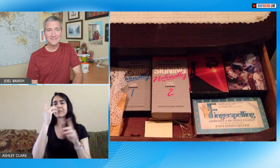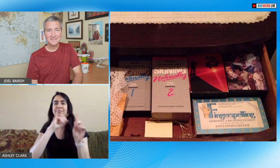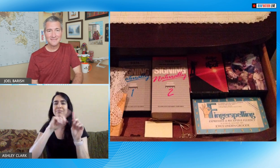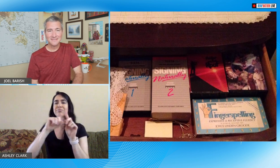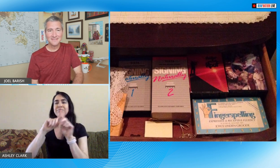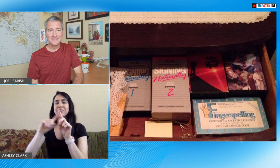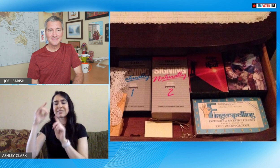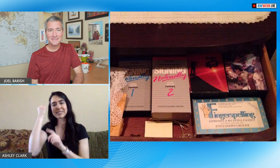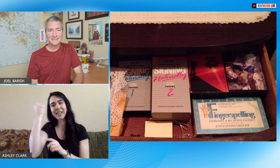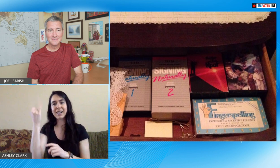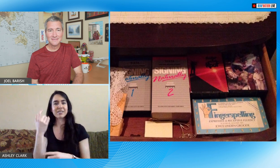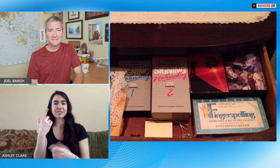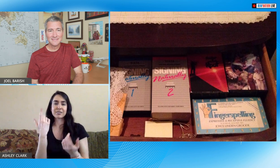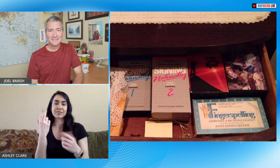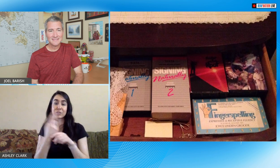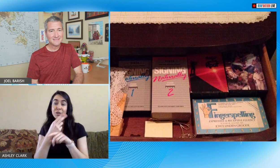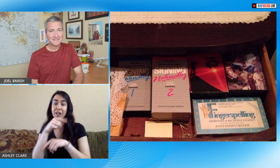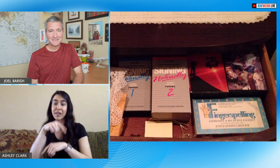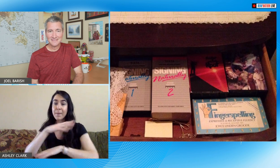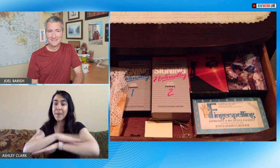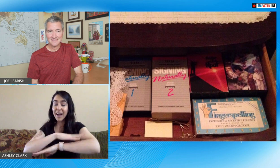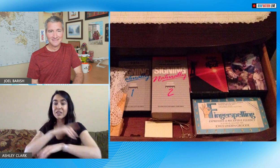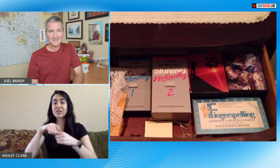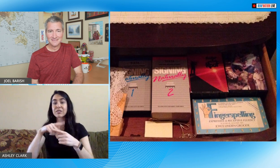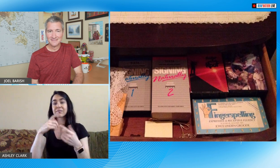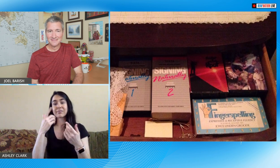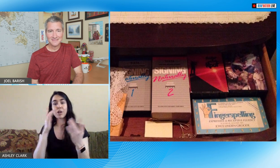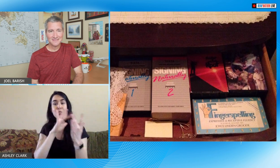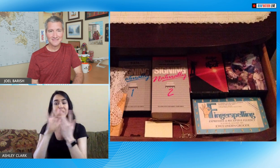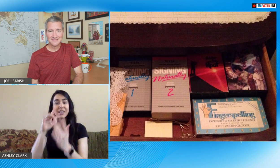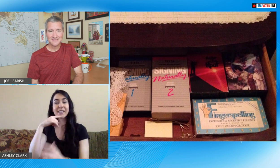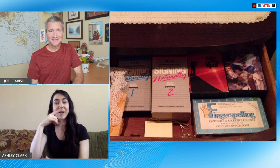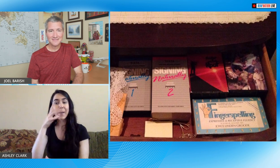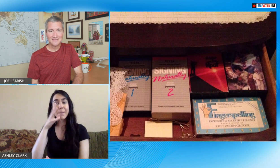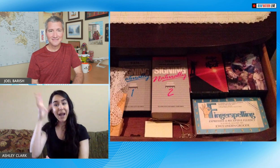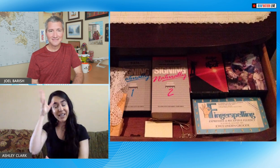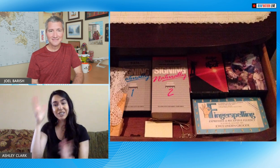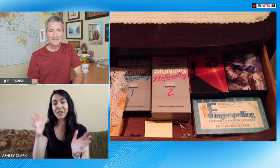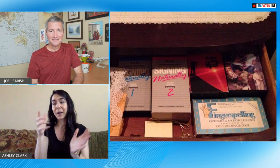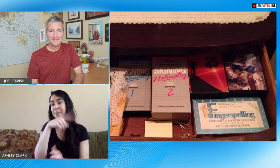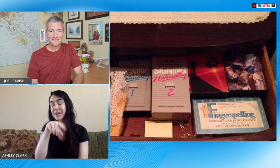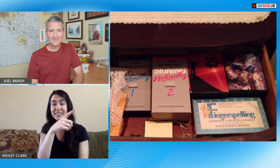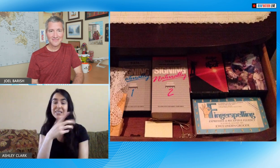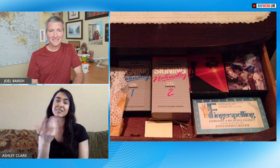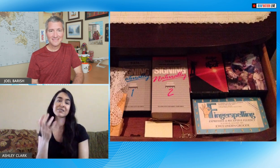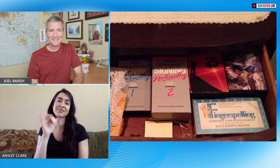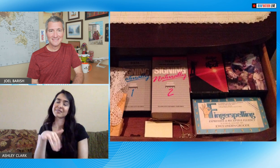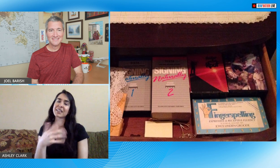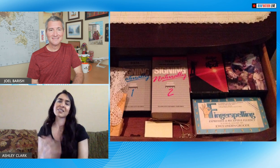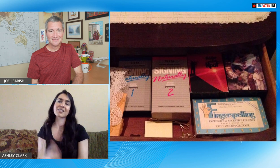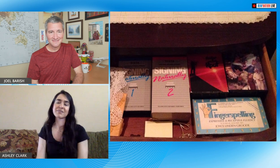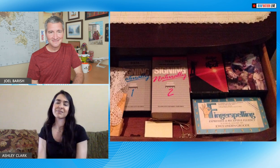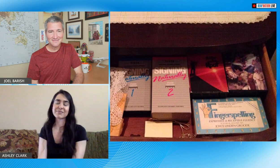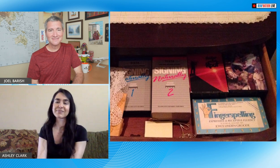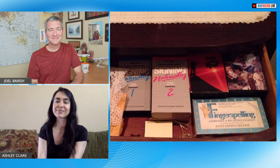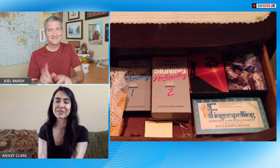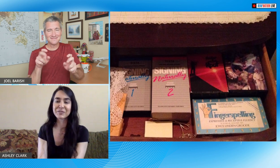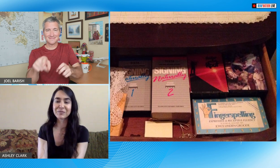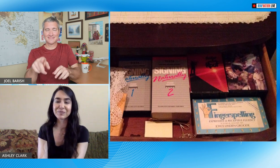know and starting with teaching some basic sign language and then growing through that and through my platform I have been able to connect with hearing